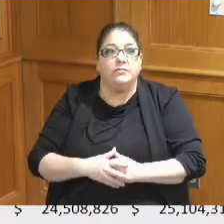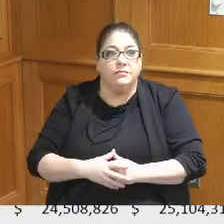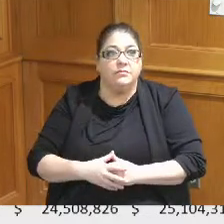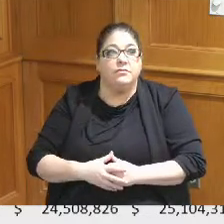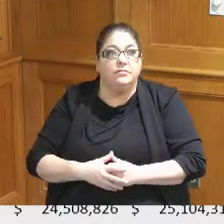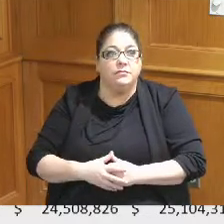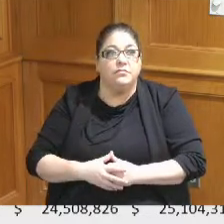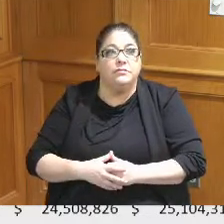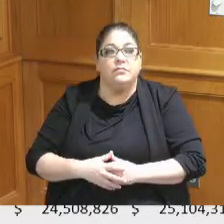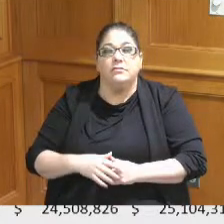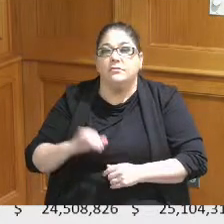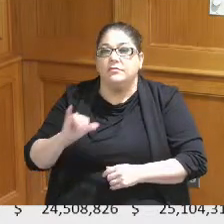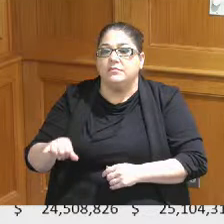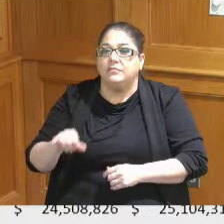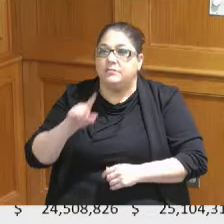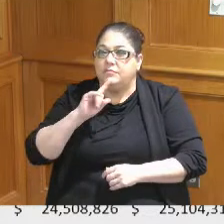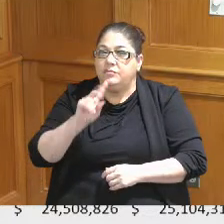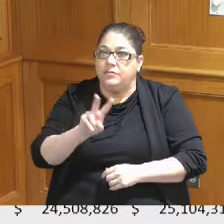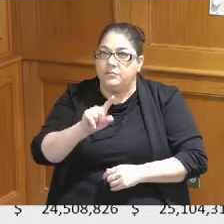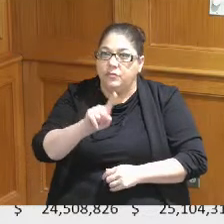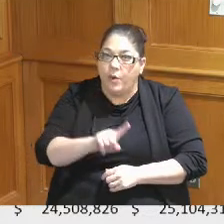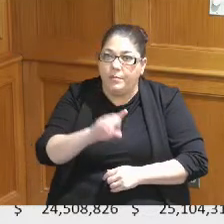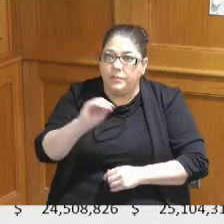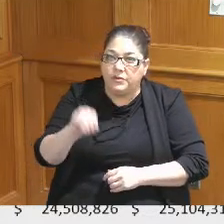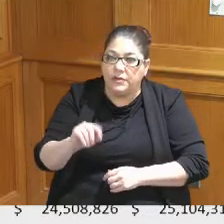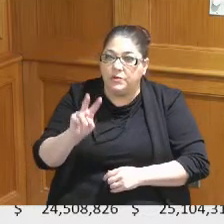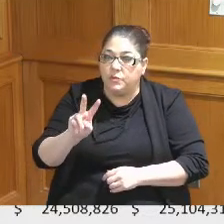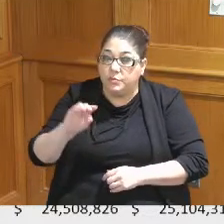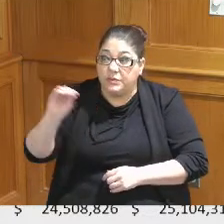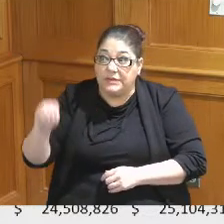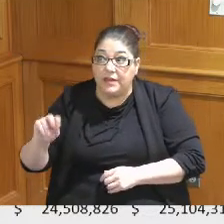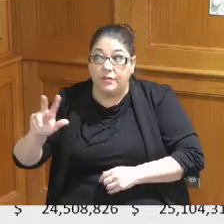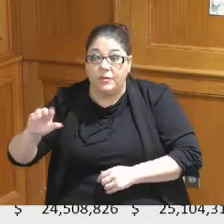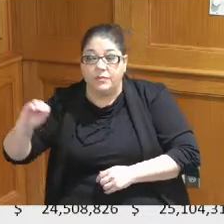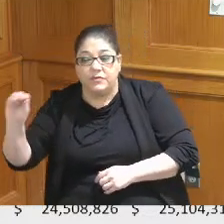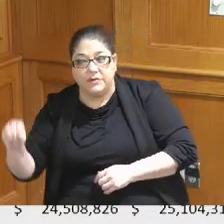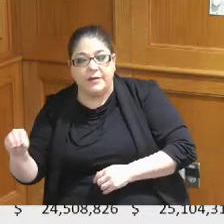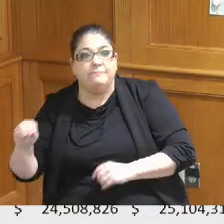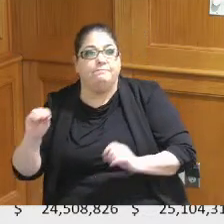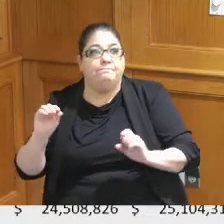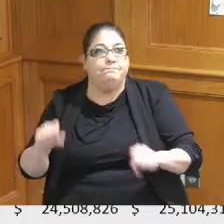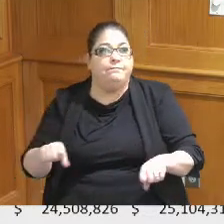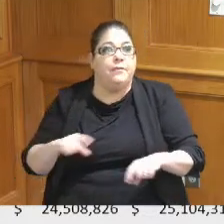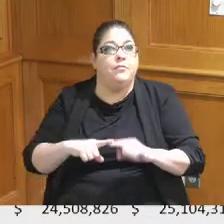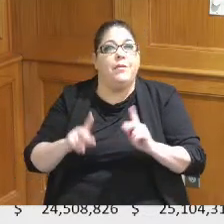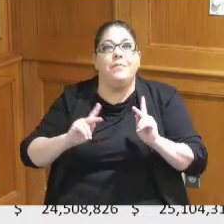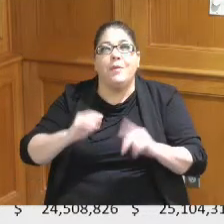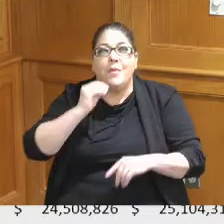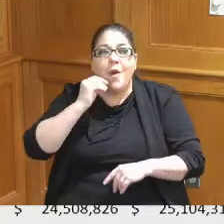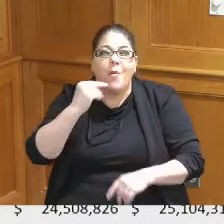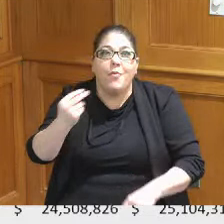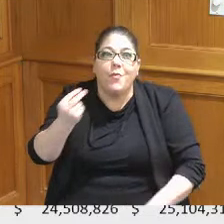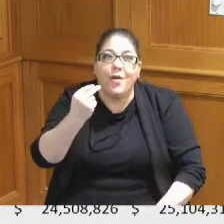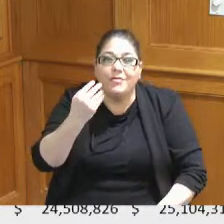two percent three percent as the Board is aware but just so folks who may be at home or watching